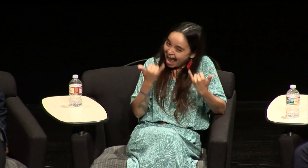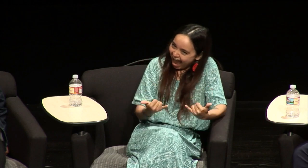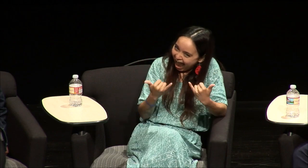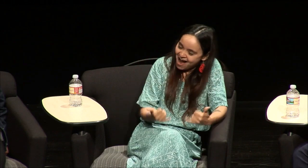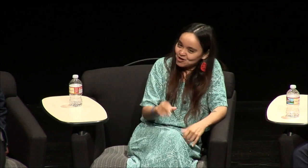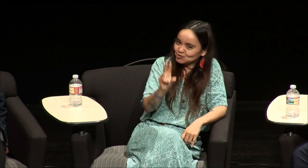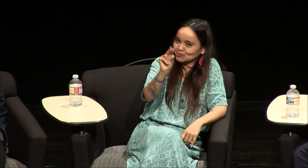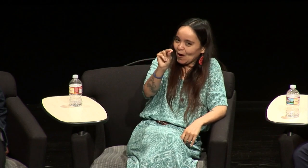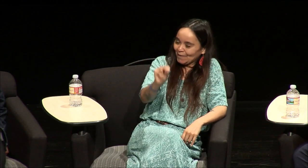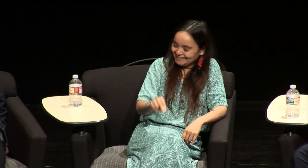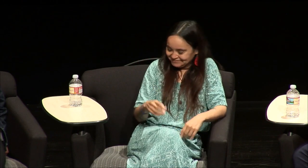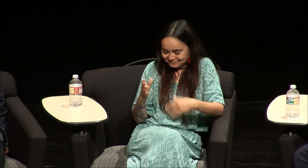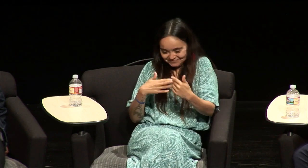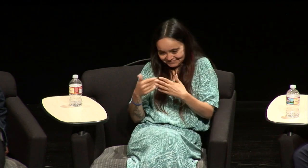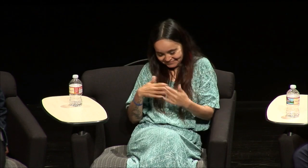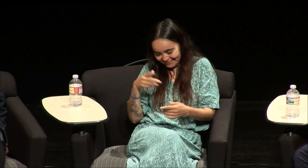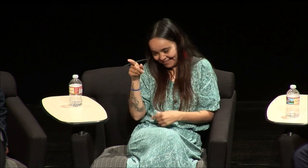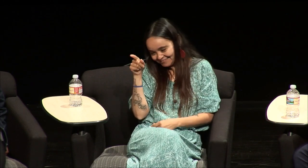thought about having sorry we thought about having 10 children